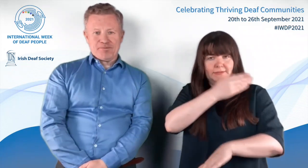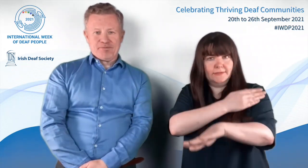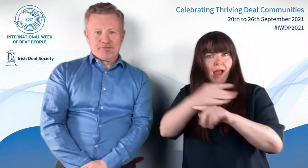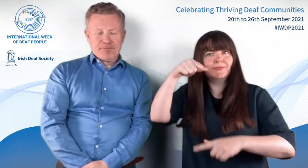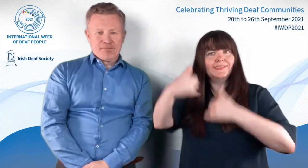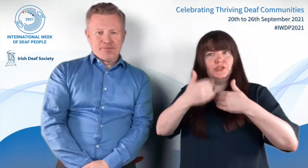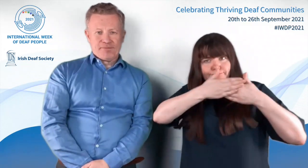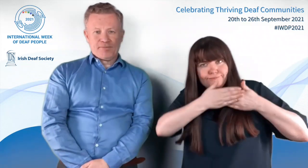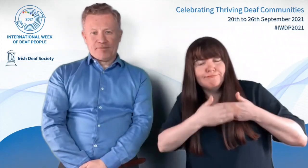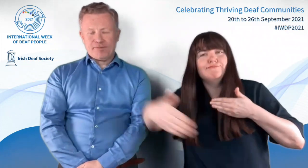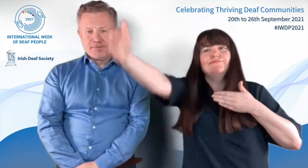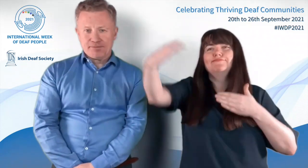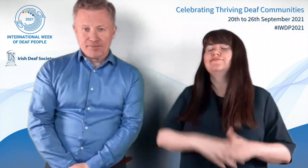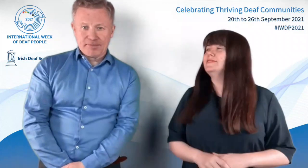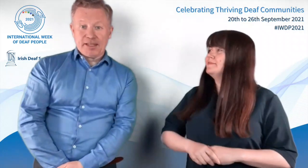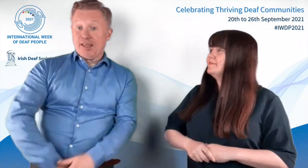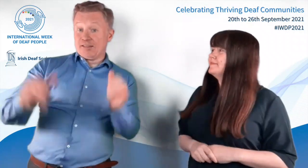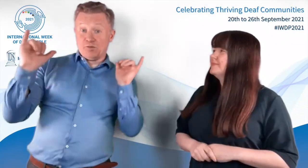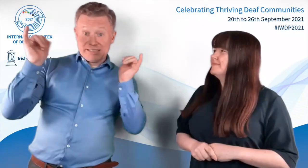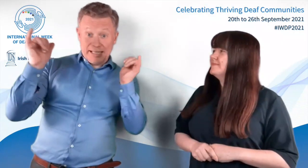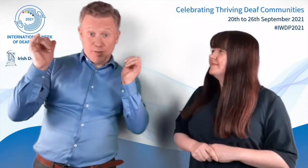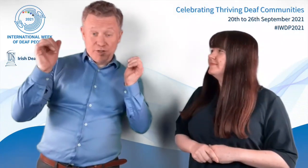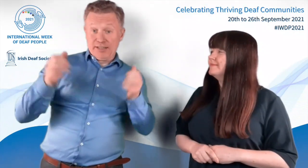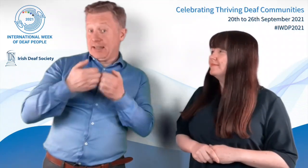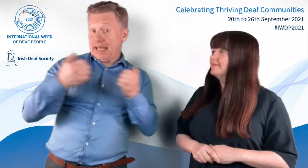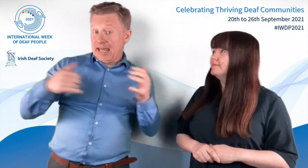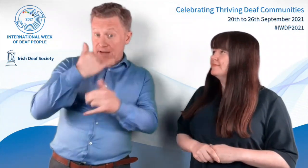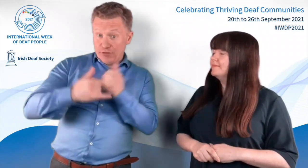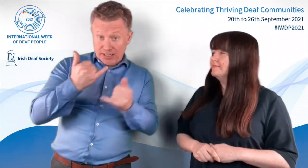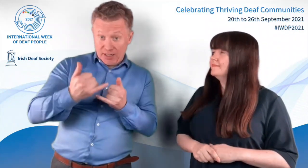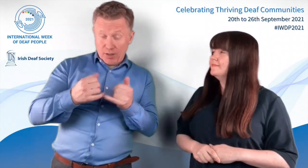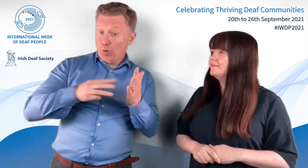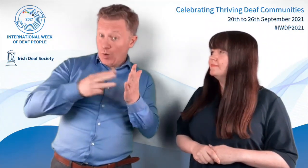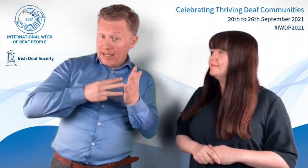this year and going forward. [John]: The week is celebrated every year in September.